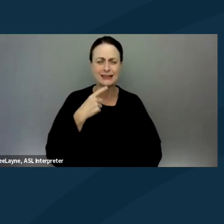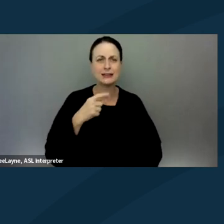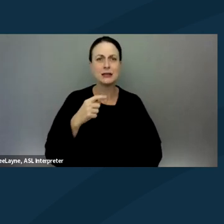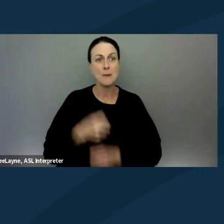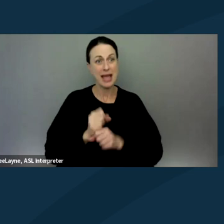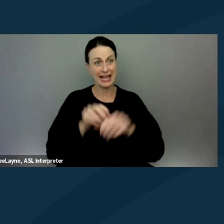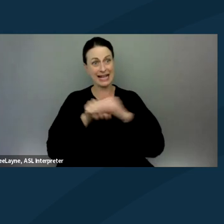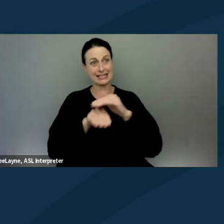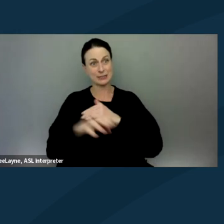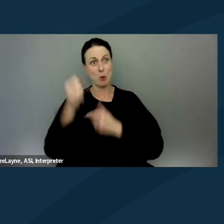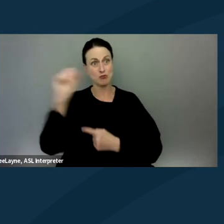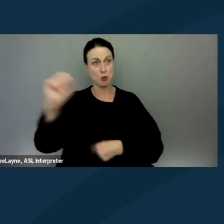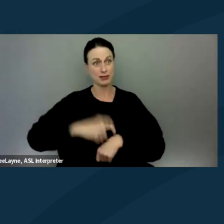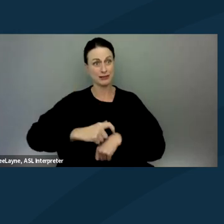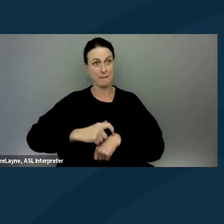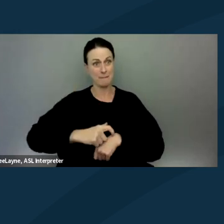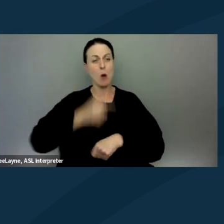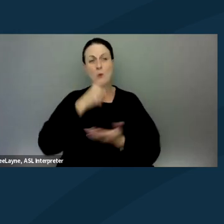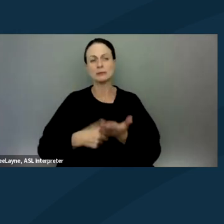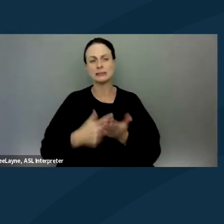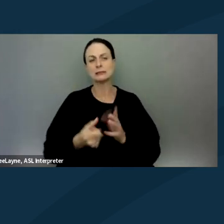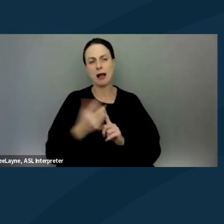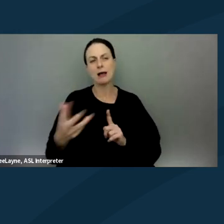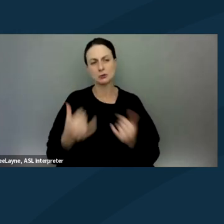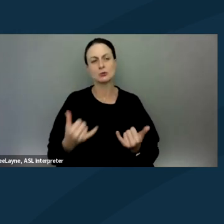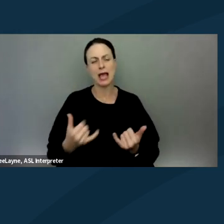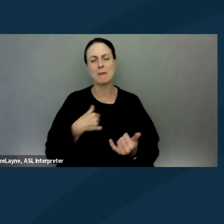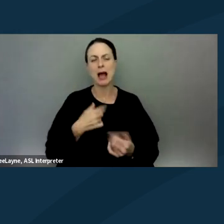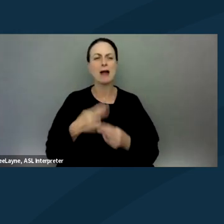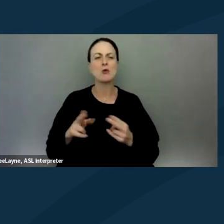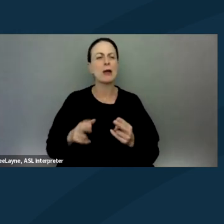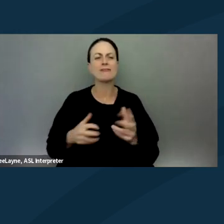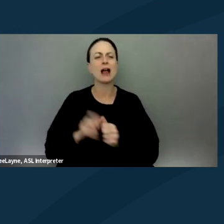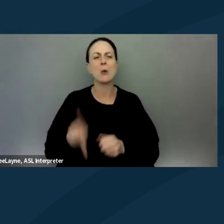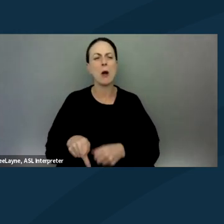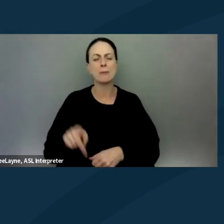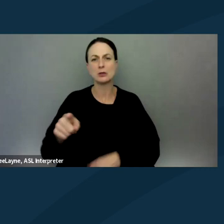and that's something that we will be getting into today. But I just had a quick follow-up question. You said that you've been arrested.